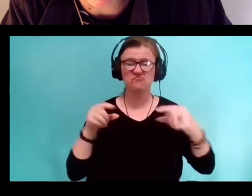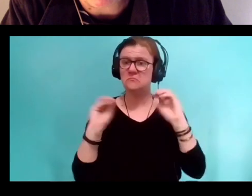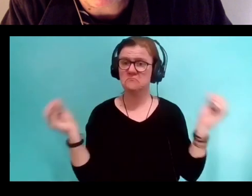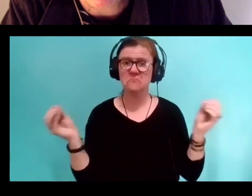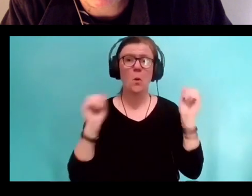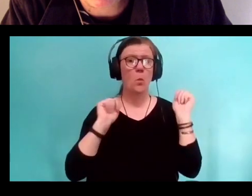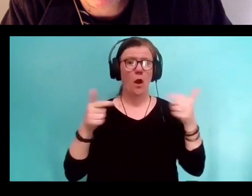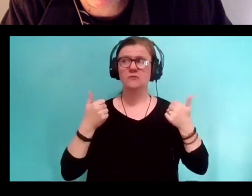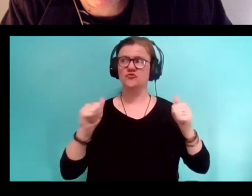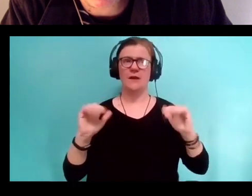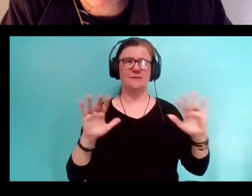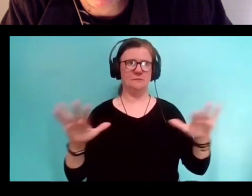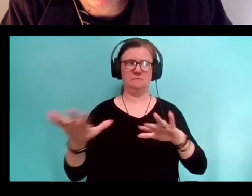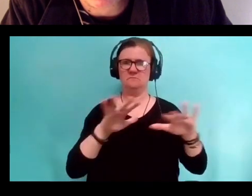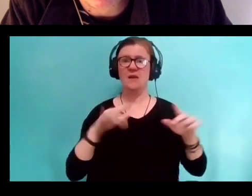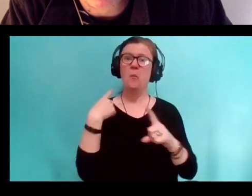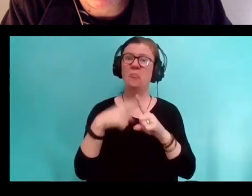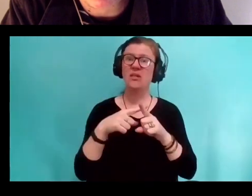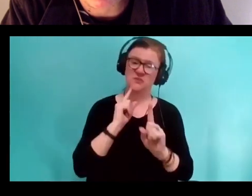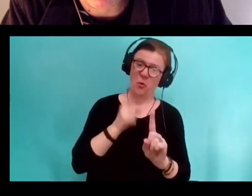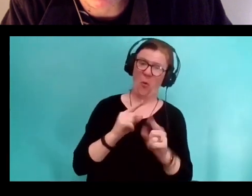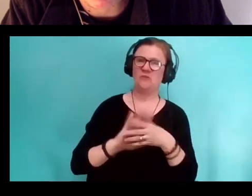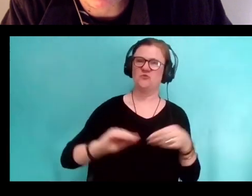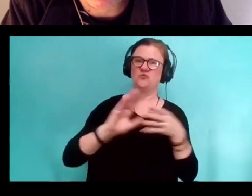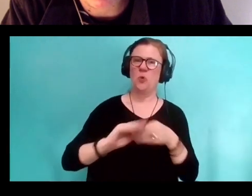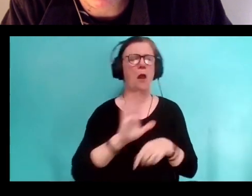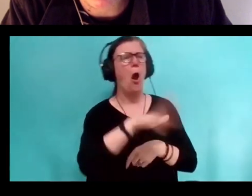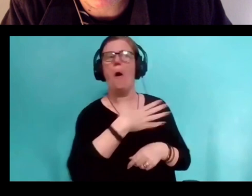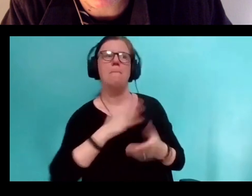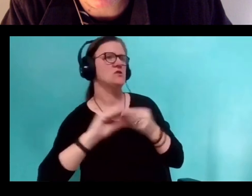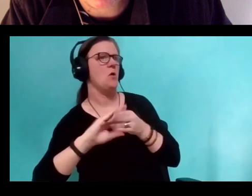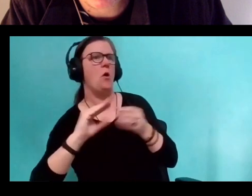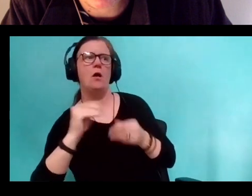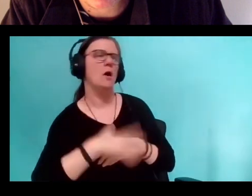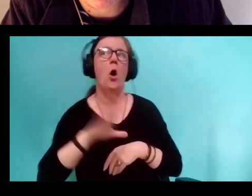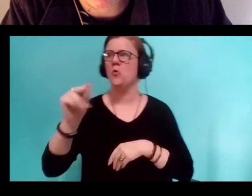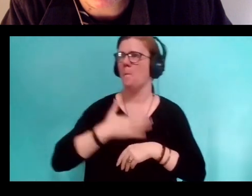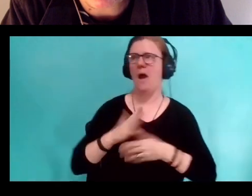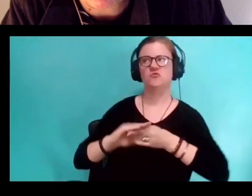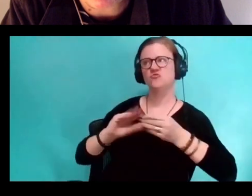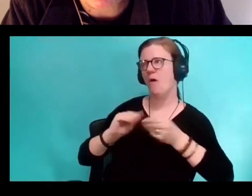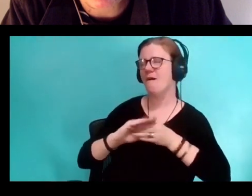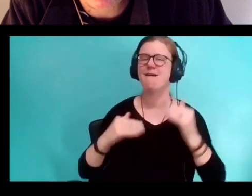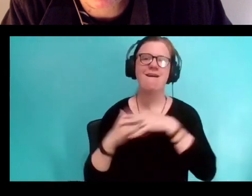to tell a great story. And they were talking over each other, and people were laughing just from the get-go